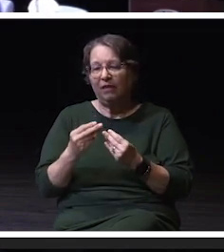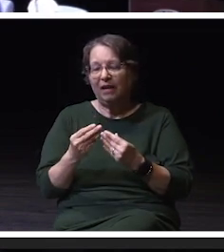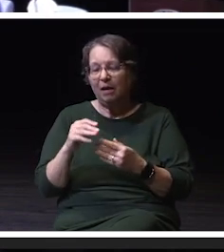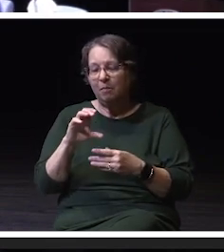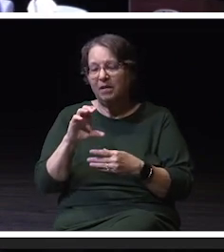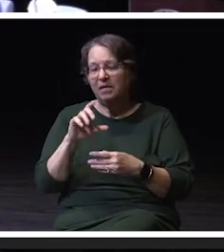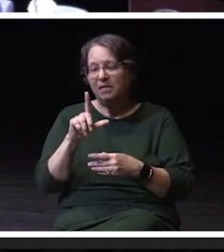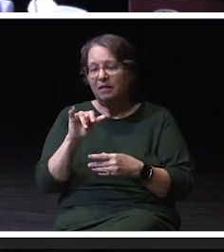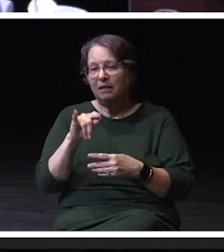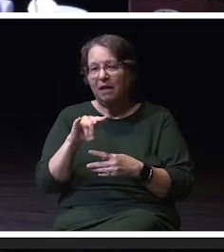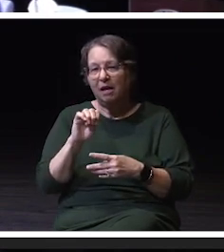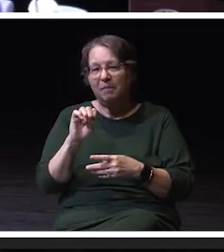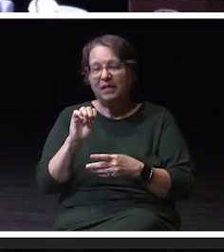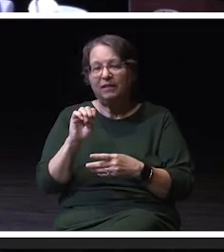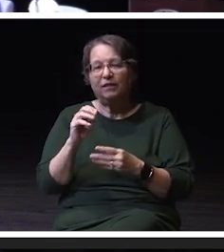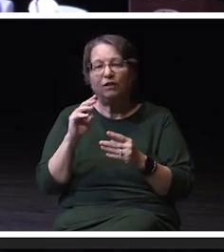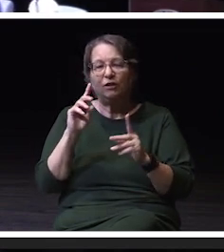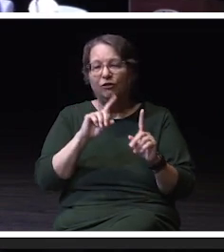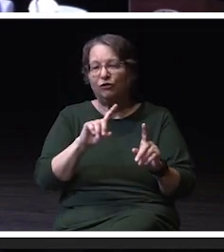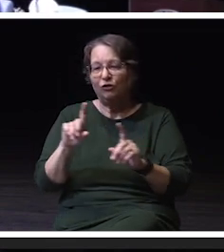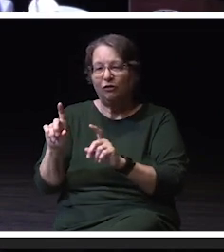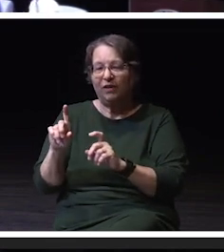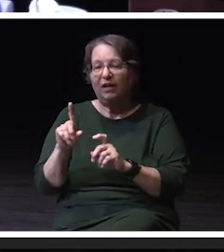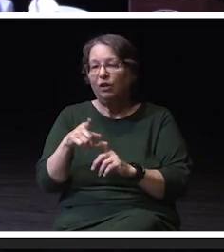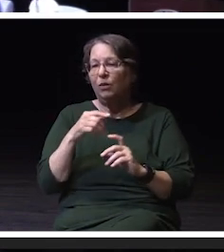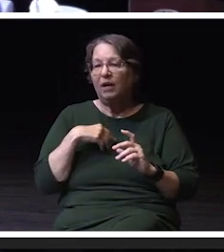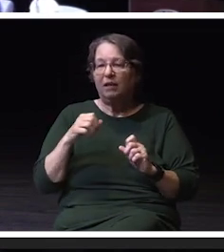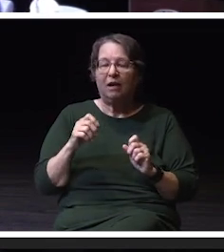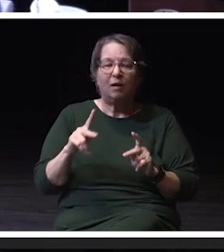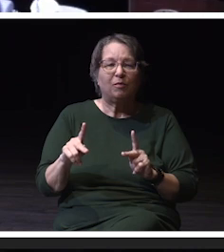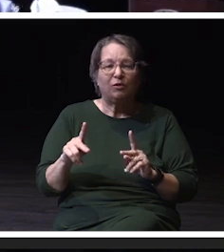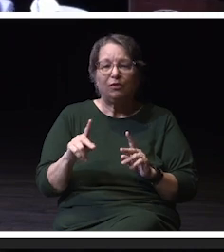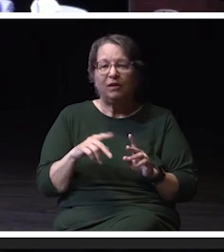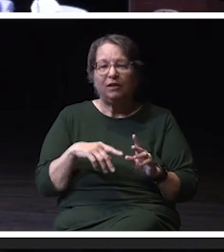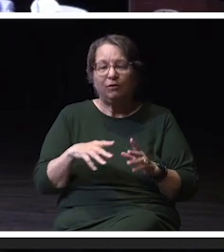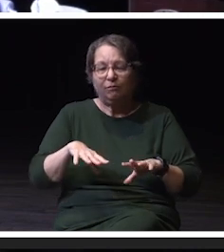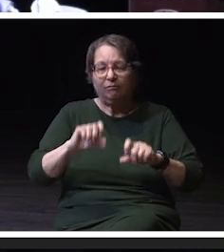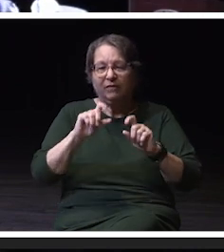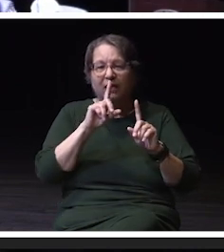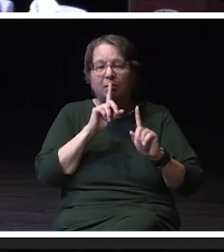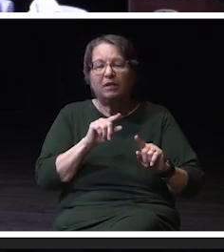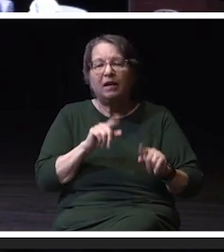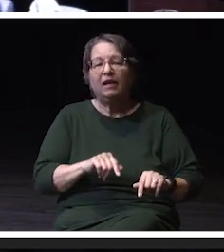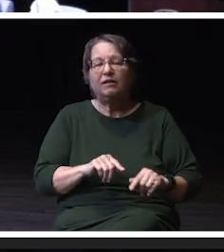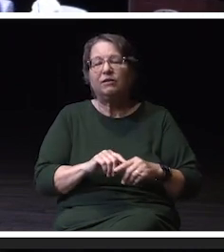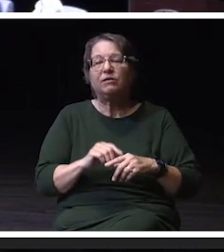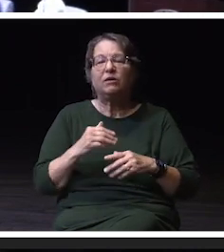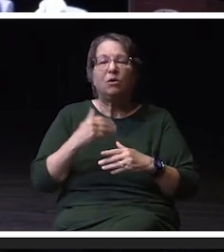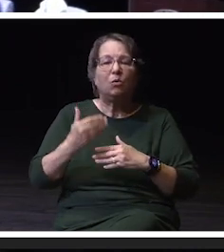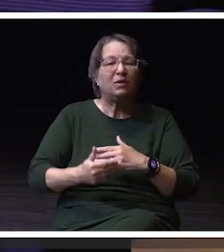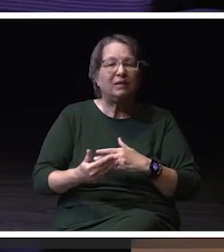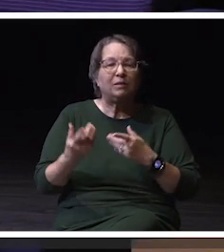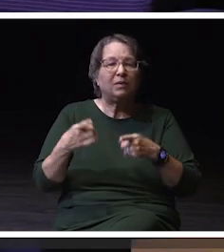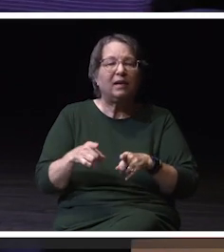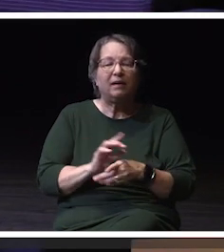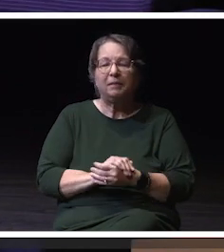last year to take that survey to share our input. What's next with that? What's the status? Yeah, thanks.